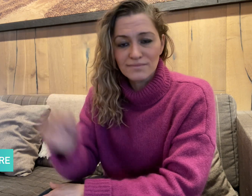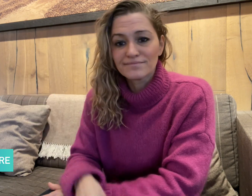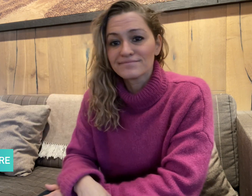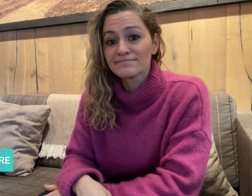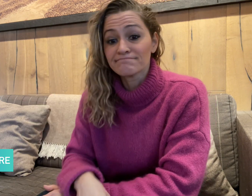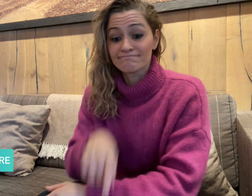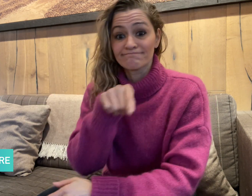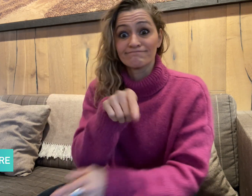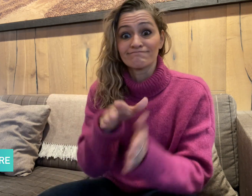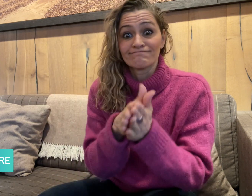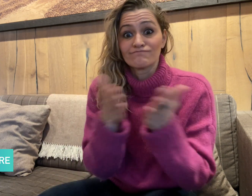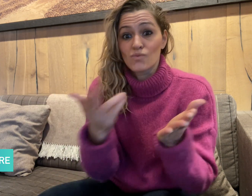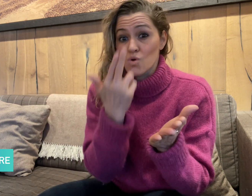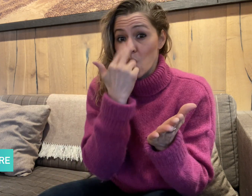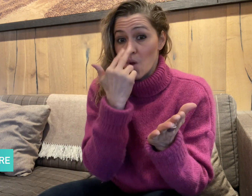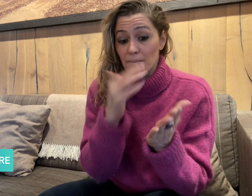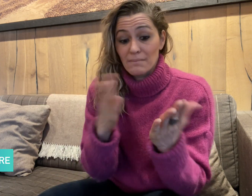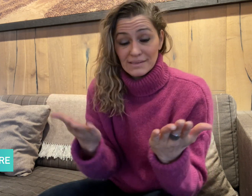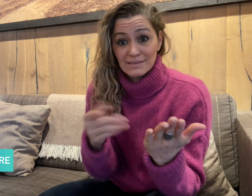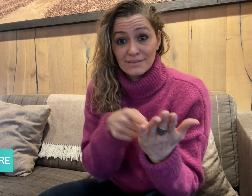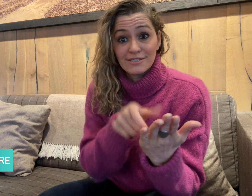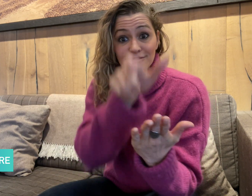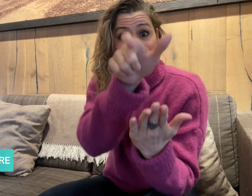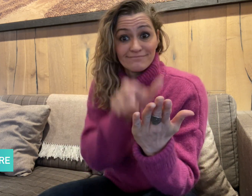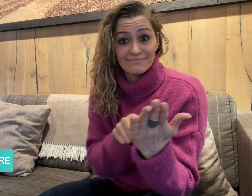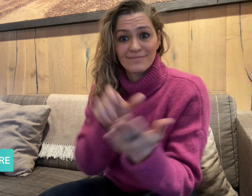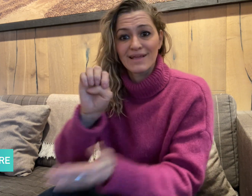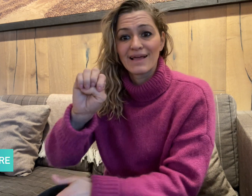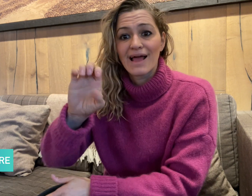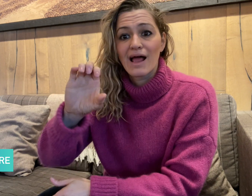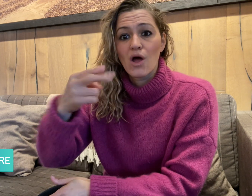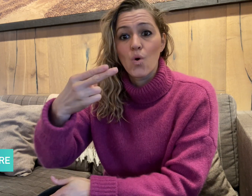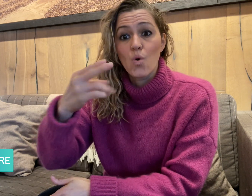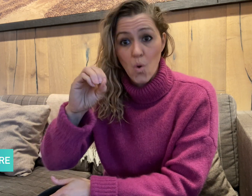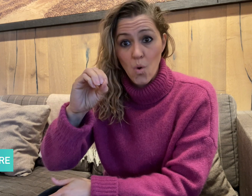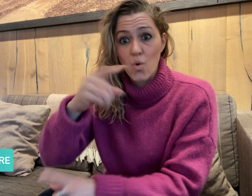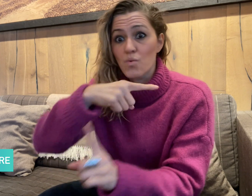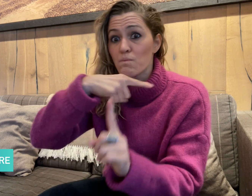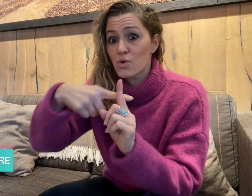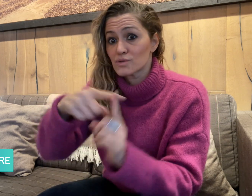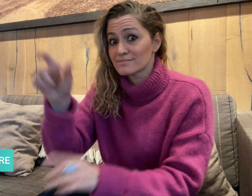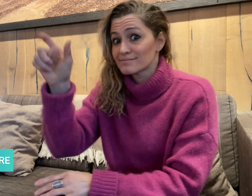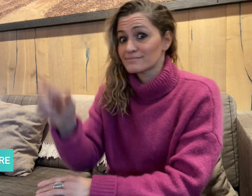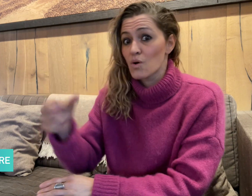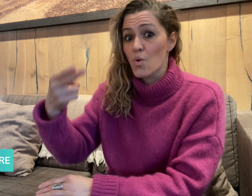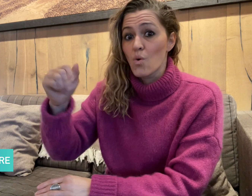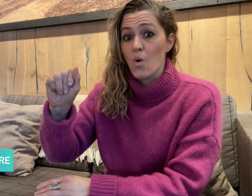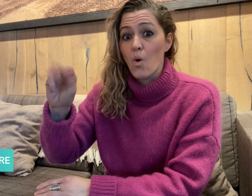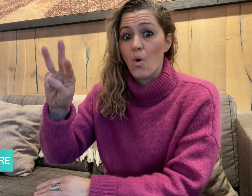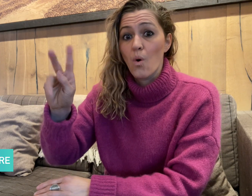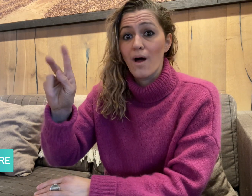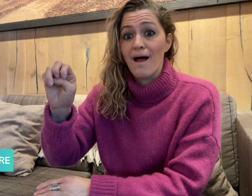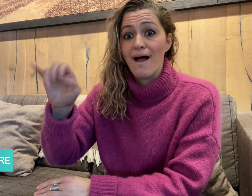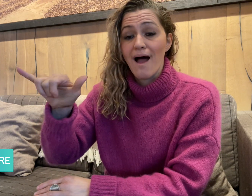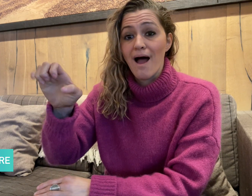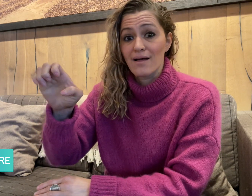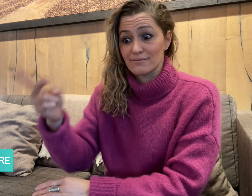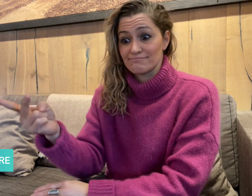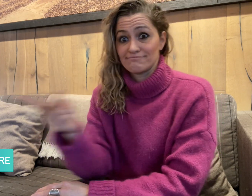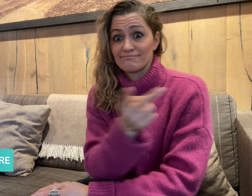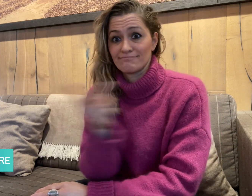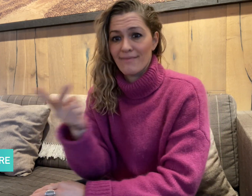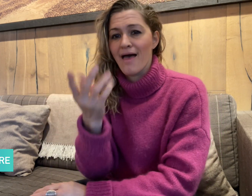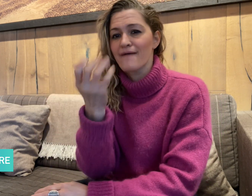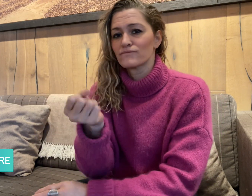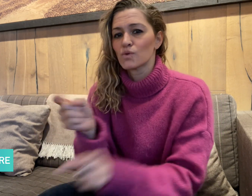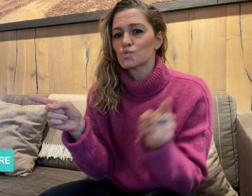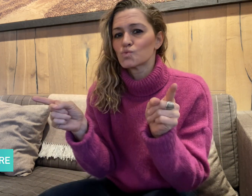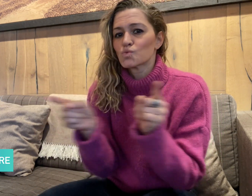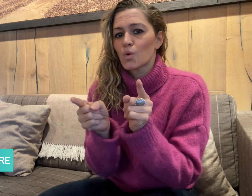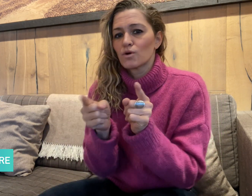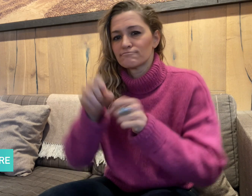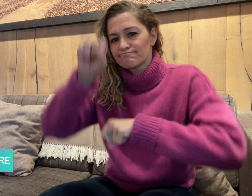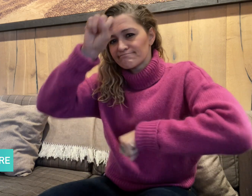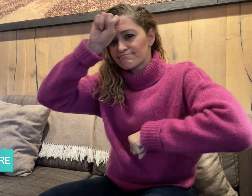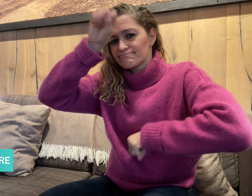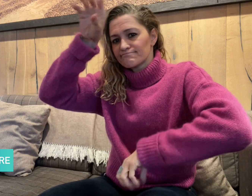Echo and Hawkeye have a brief relationship and fans are hoping